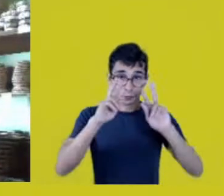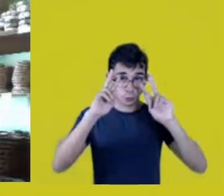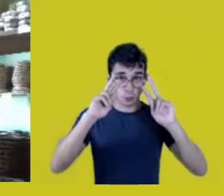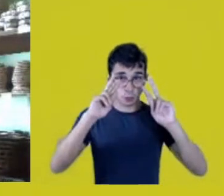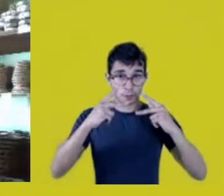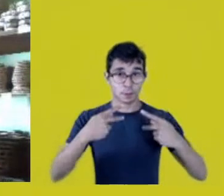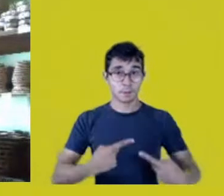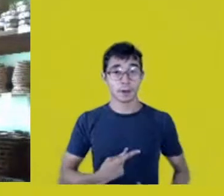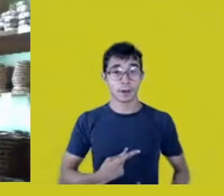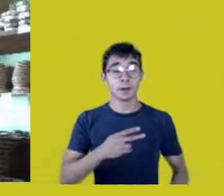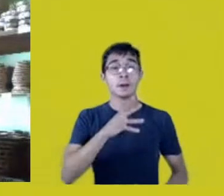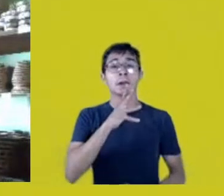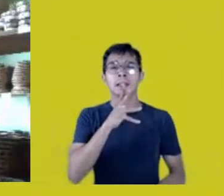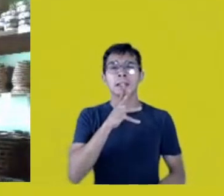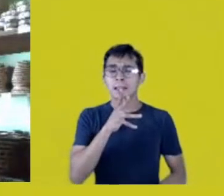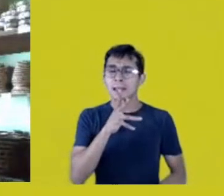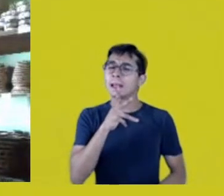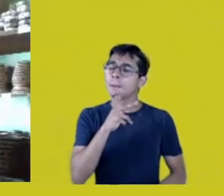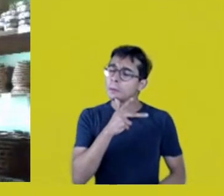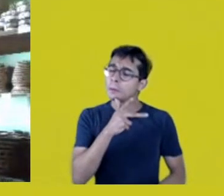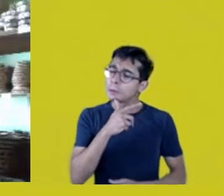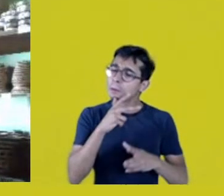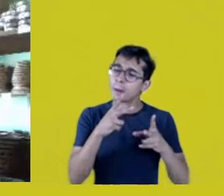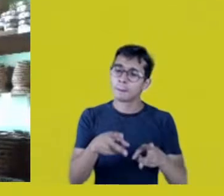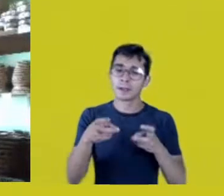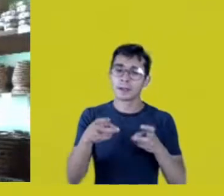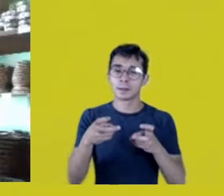to observe that you cannot produce beauty, art,